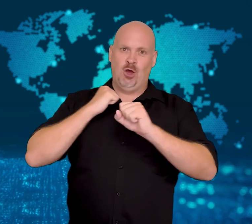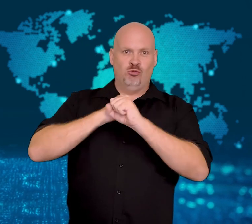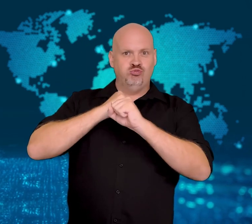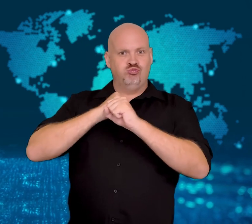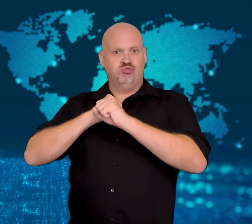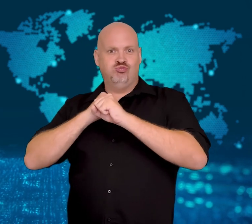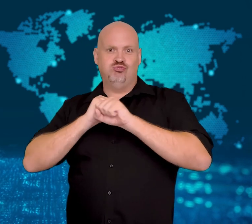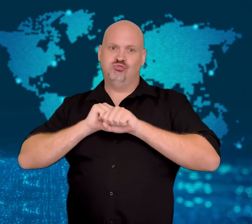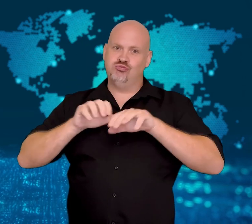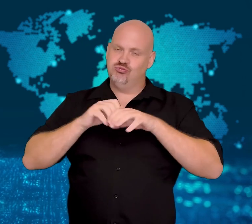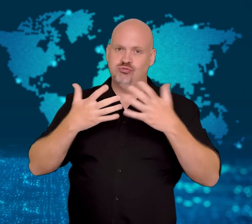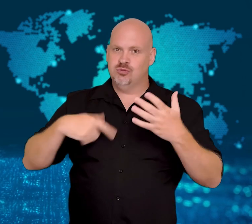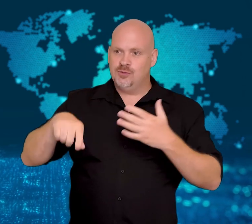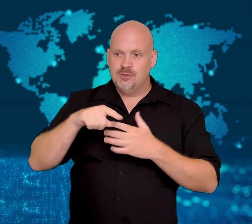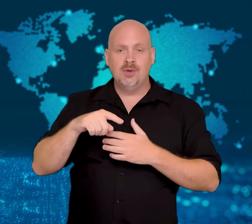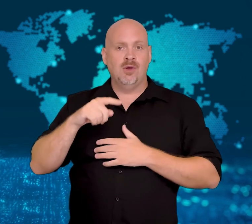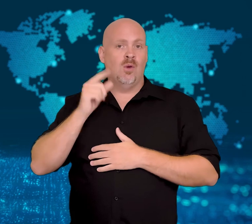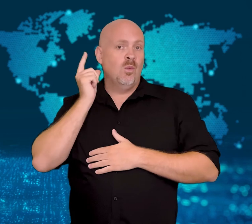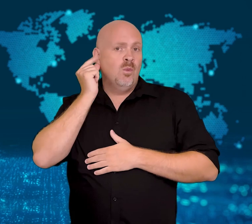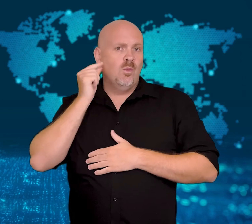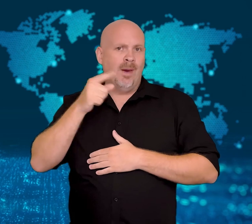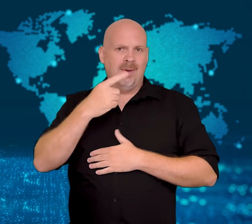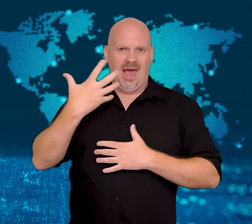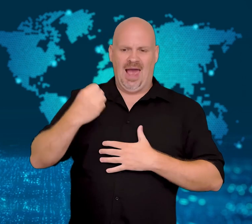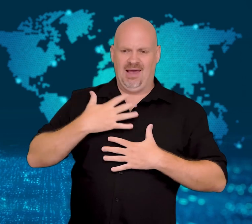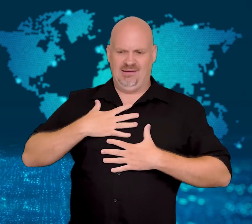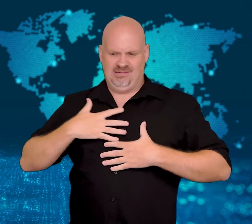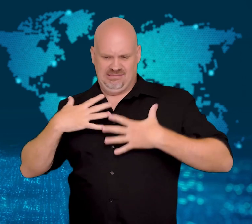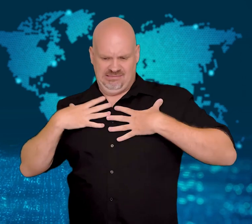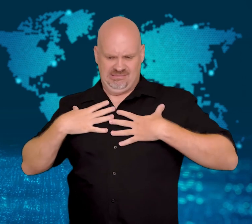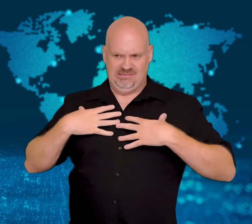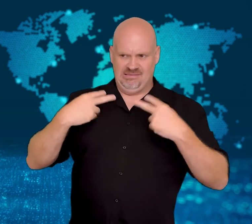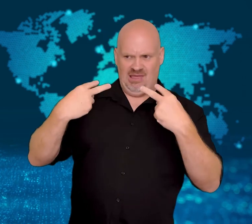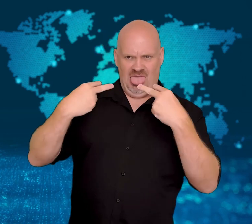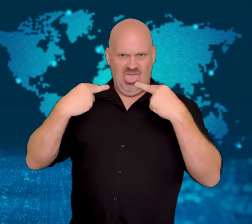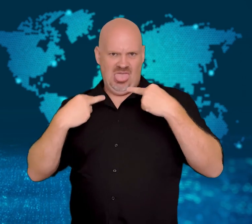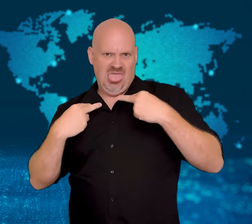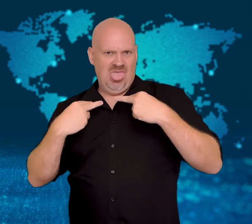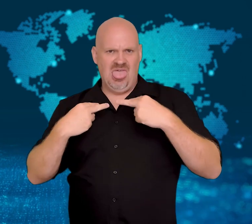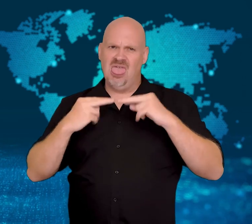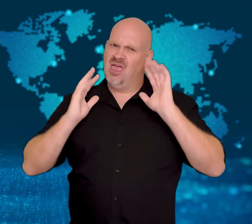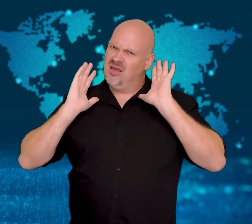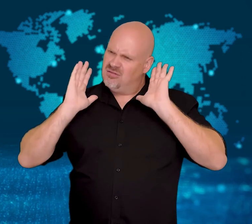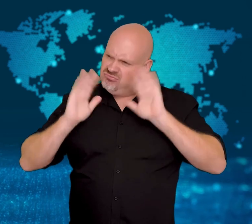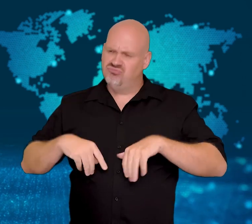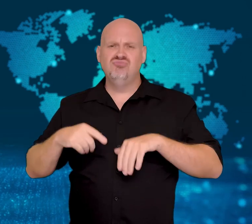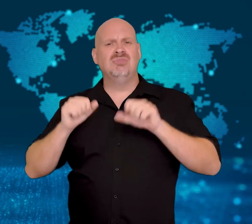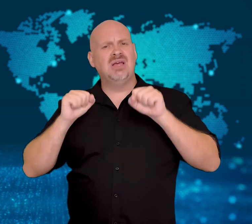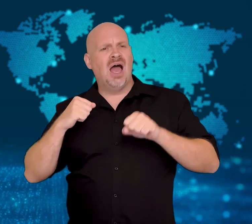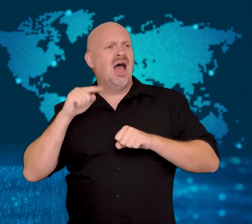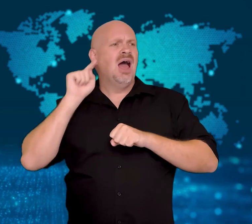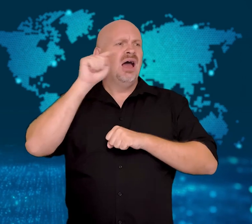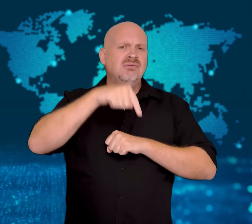about their bodies to go to the beach regardless of their shape and size.